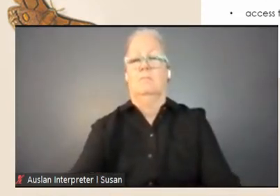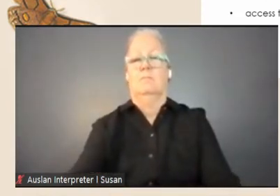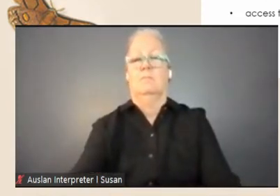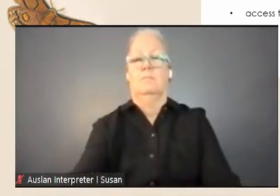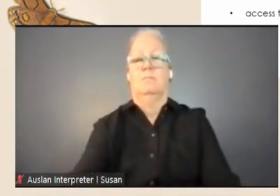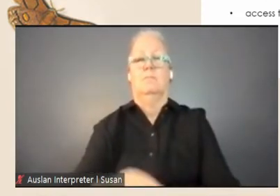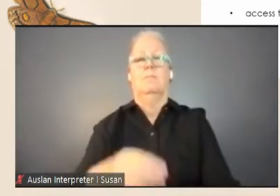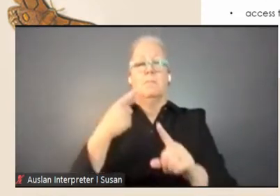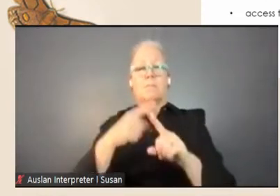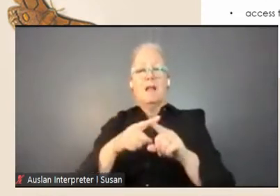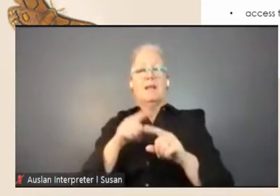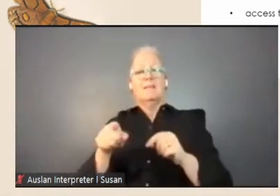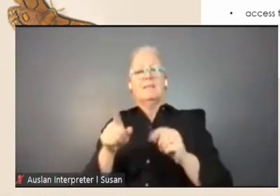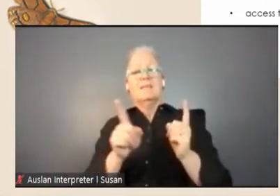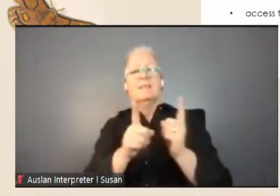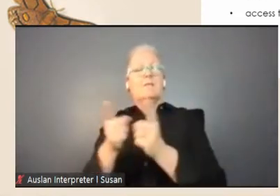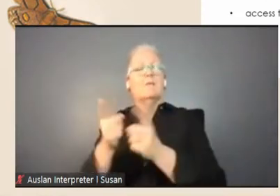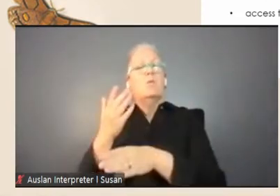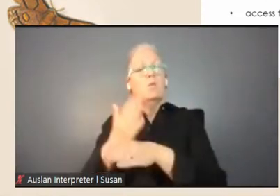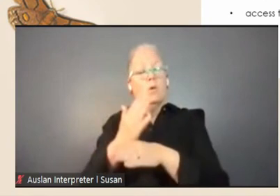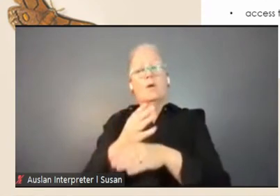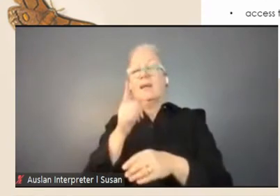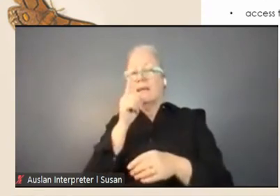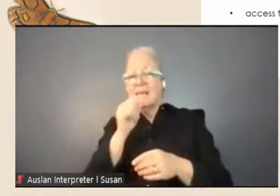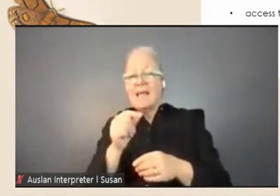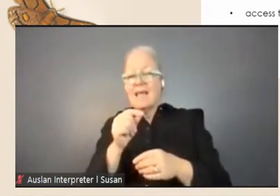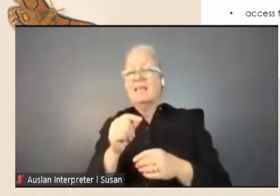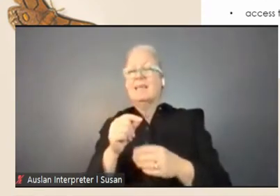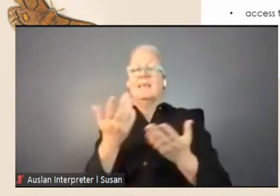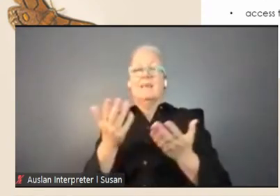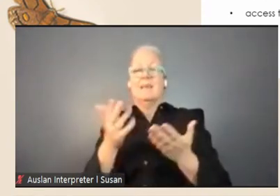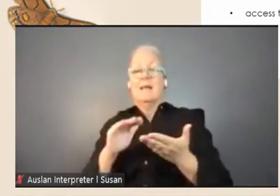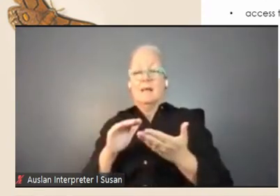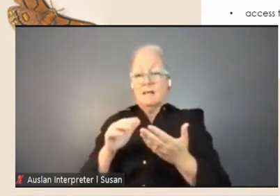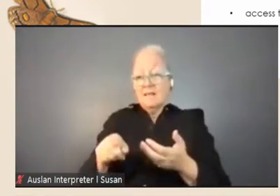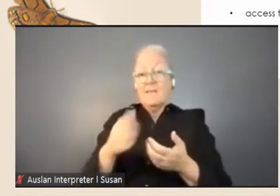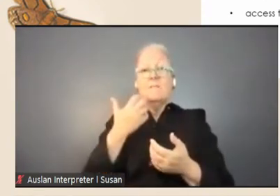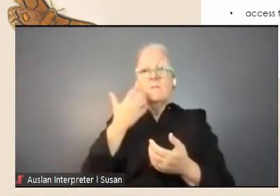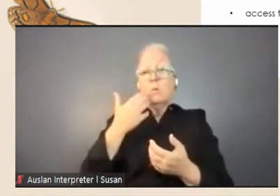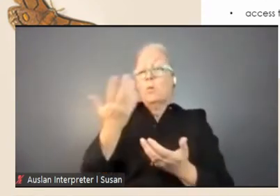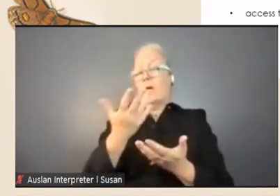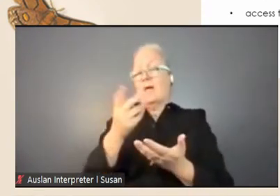work, that can be openly shared and potentially published in the University's repository.